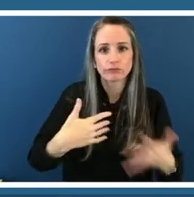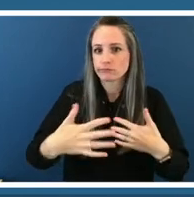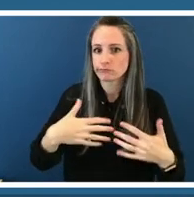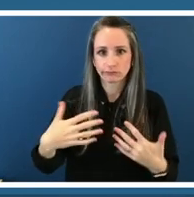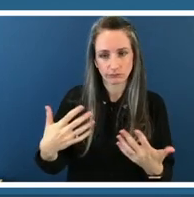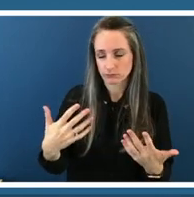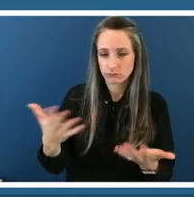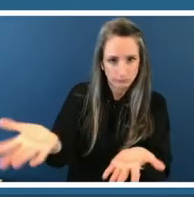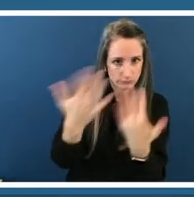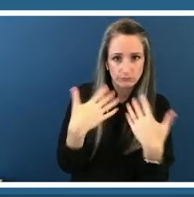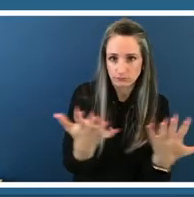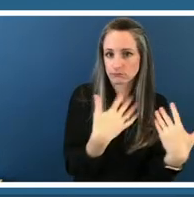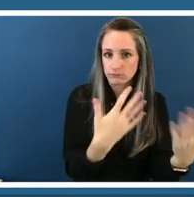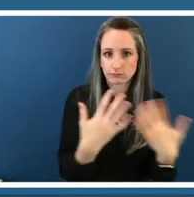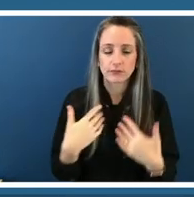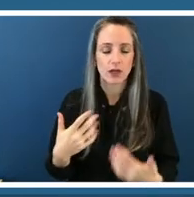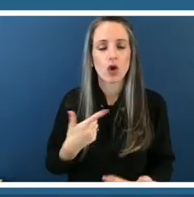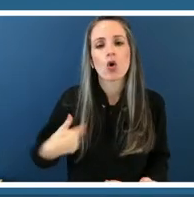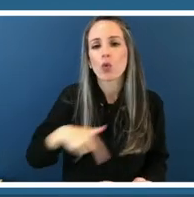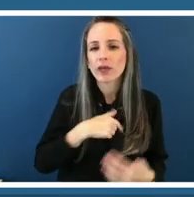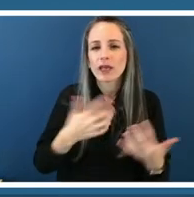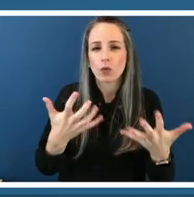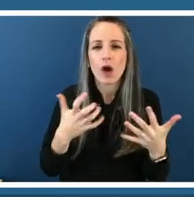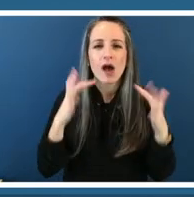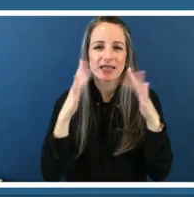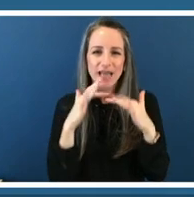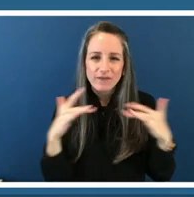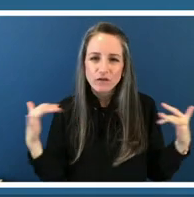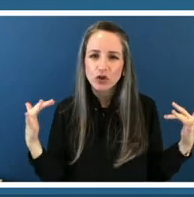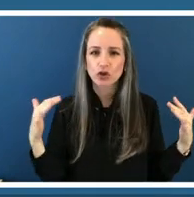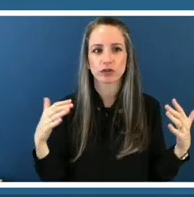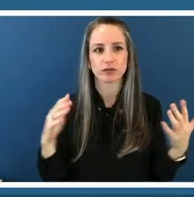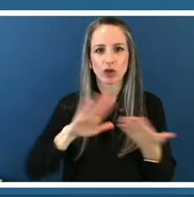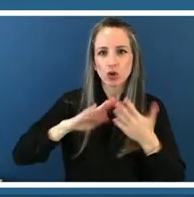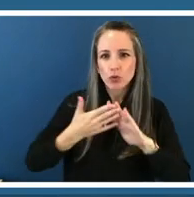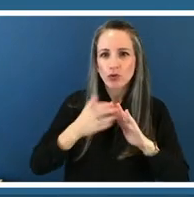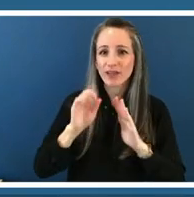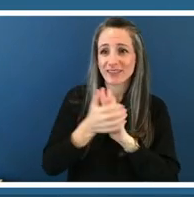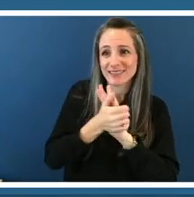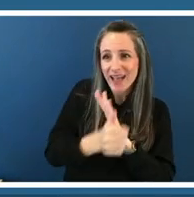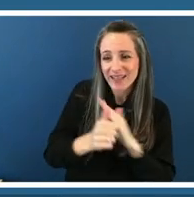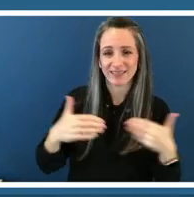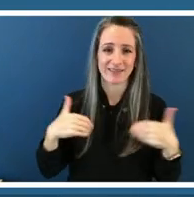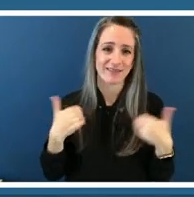on being able to have such a diverse